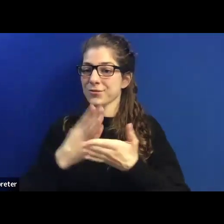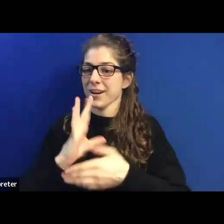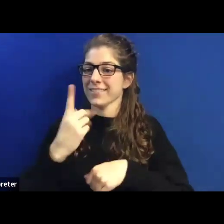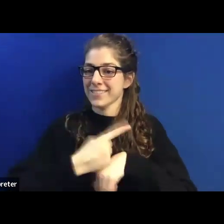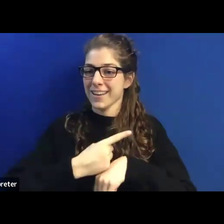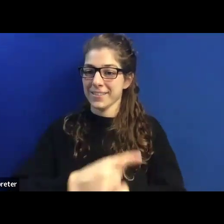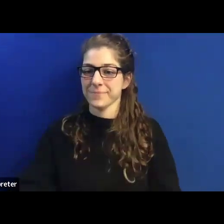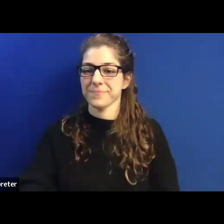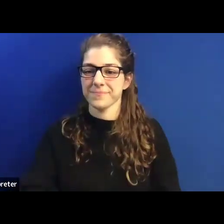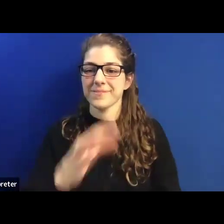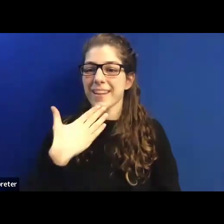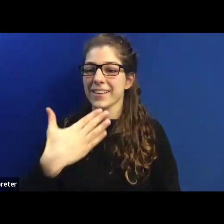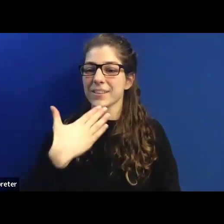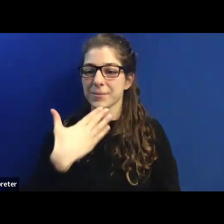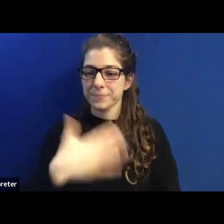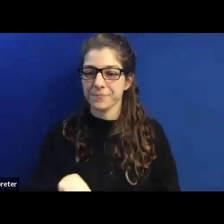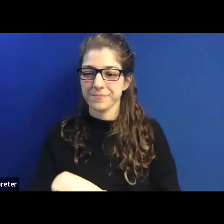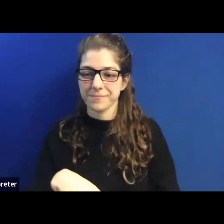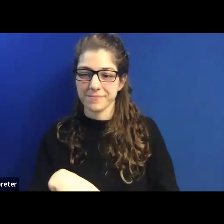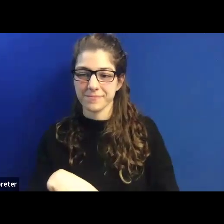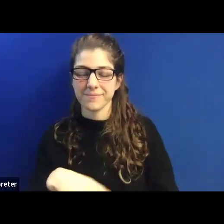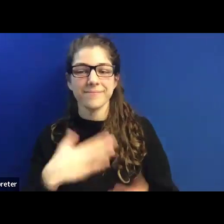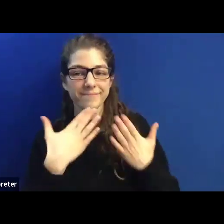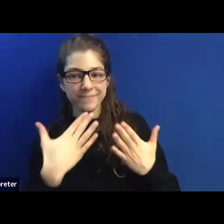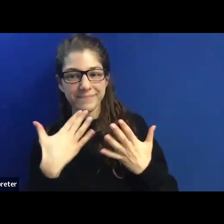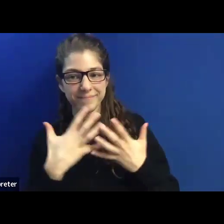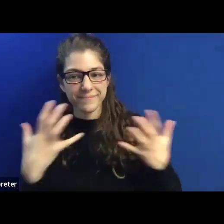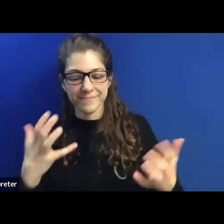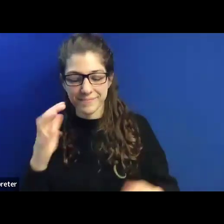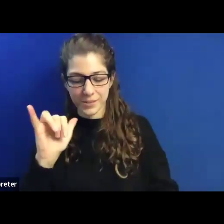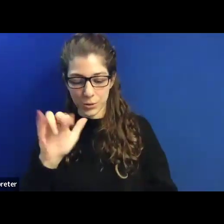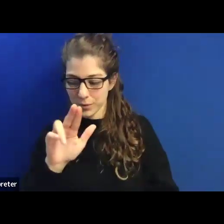Thank you. Thank you, Yuliia.